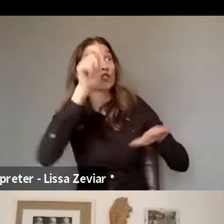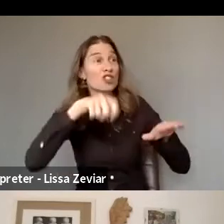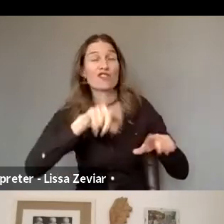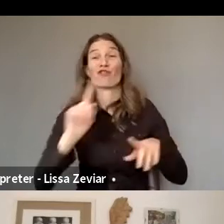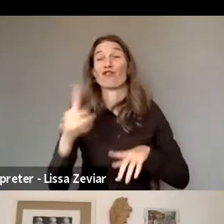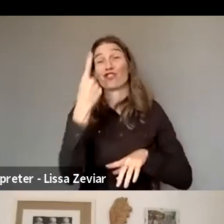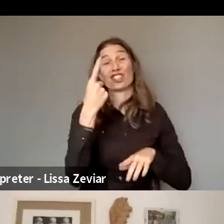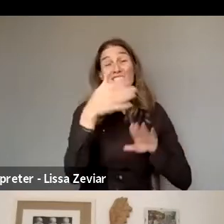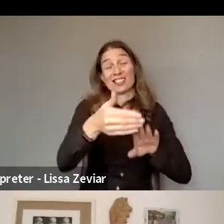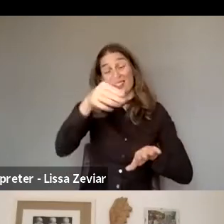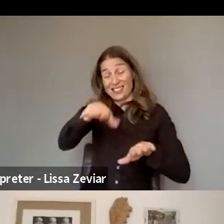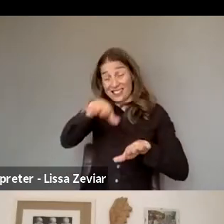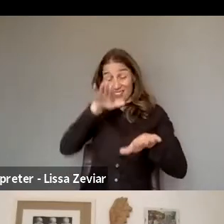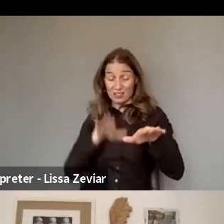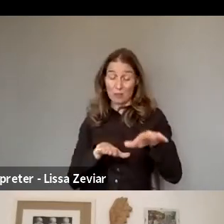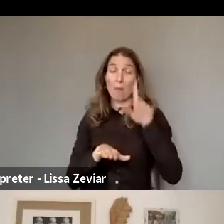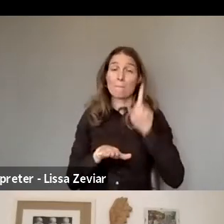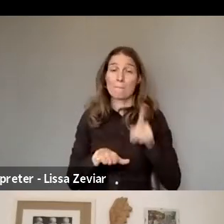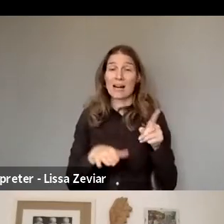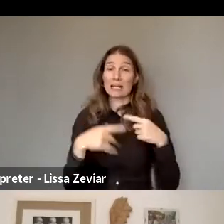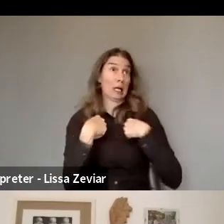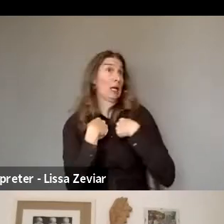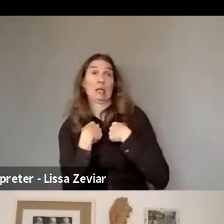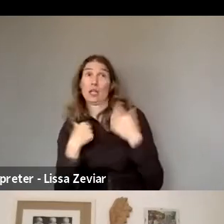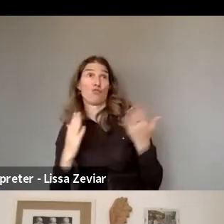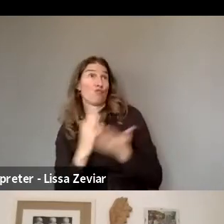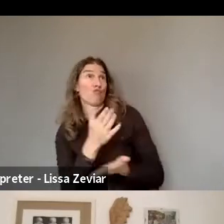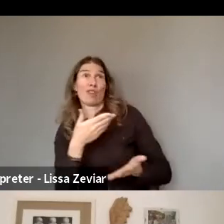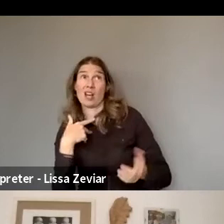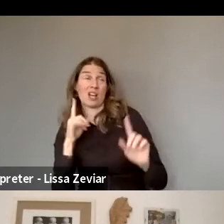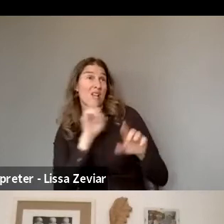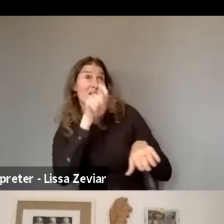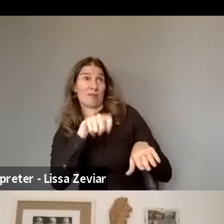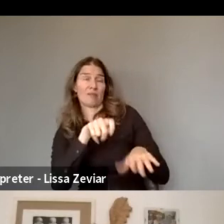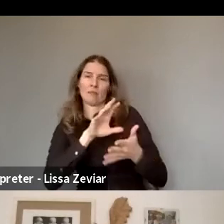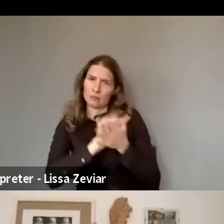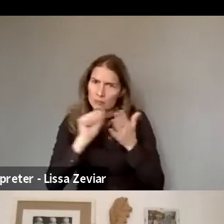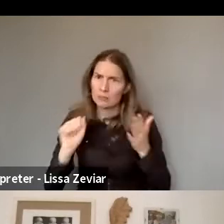On the other hand, we're also involved in the implementation of the measures